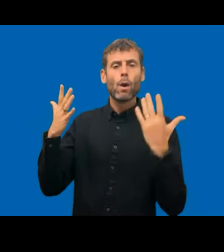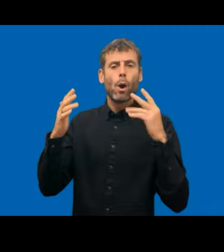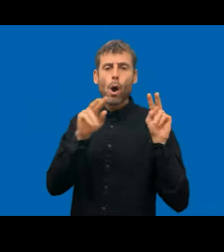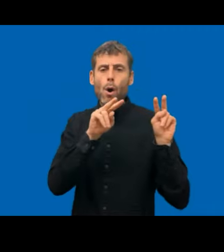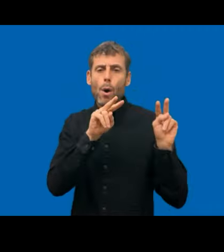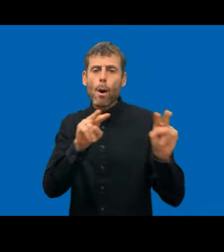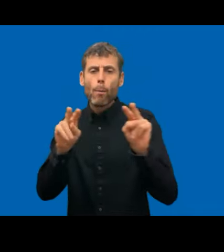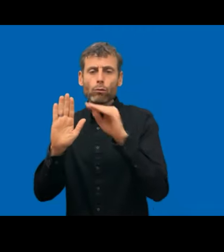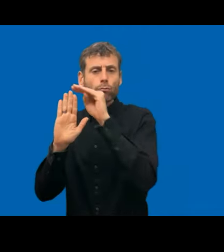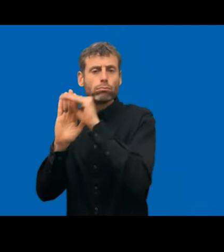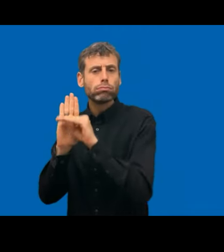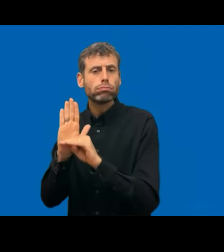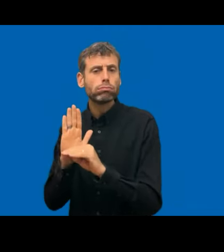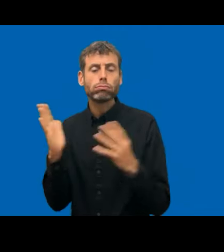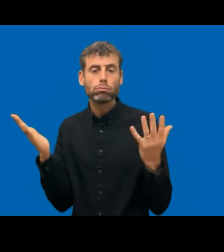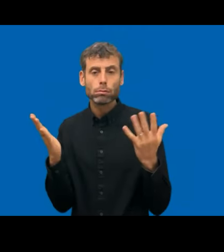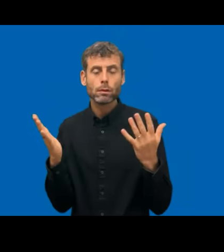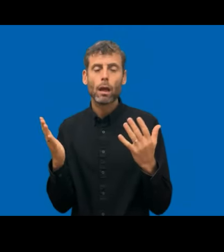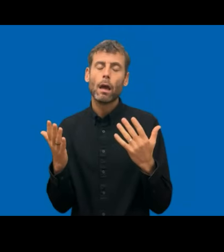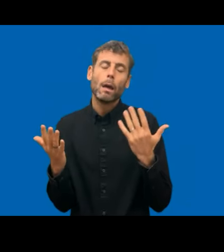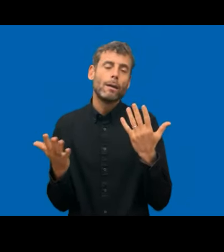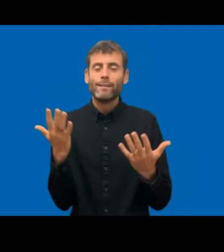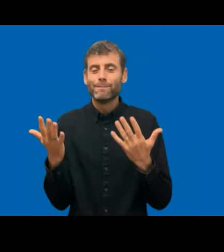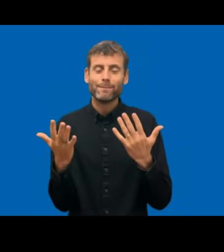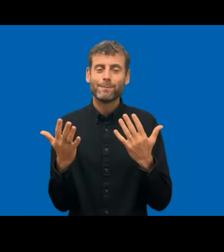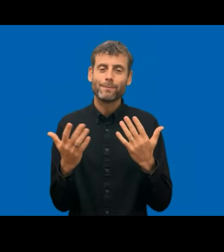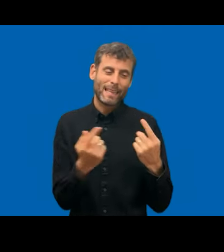depending on how many inhabitants they, have they have a certain number of Member States